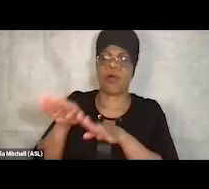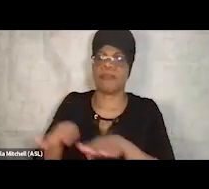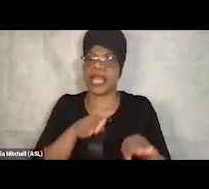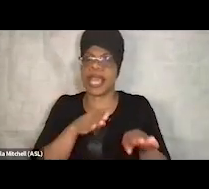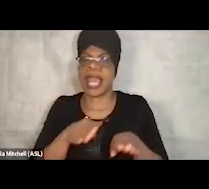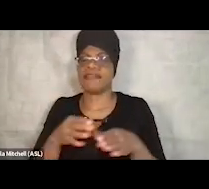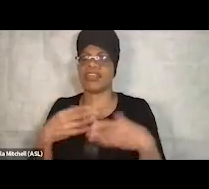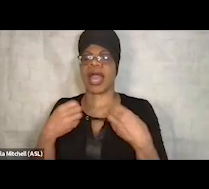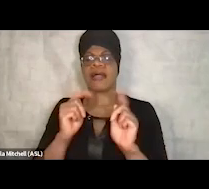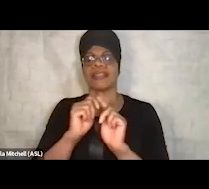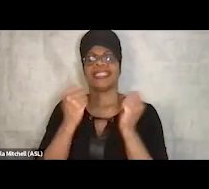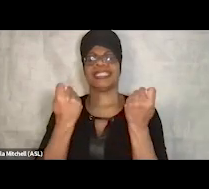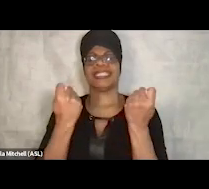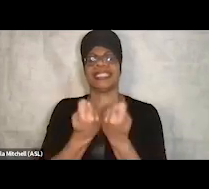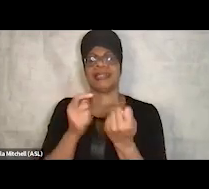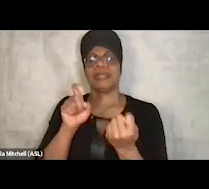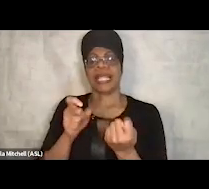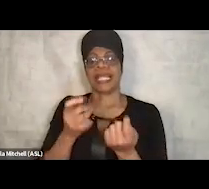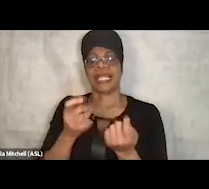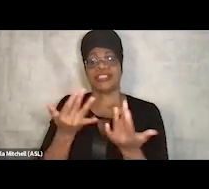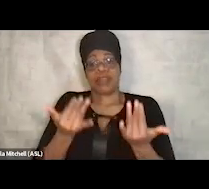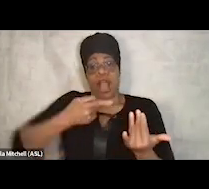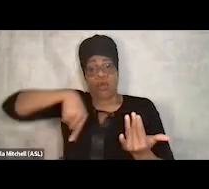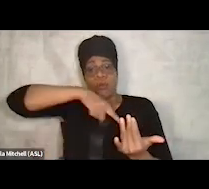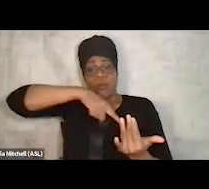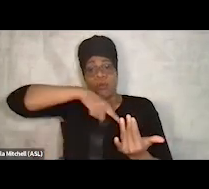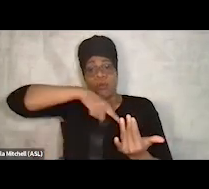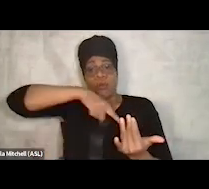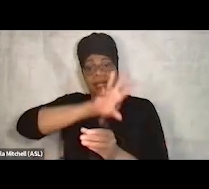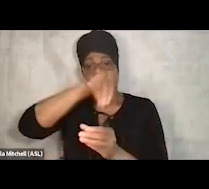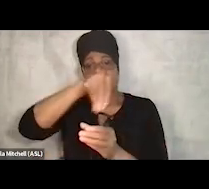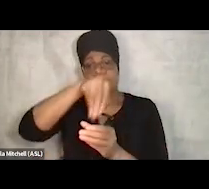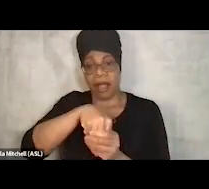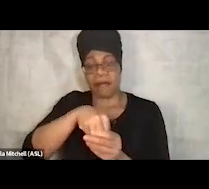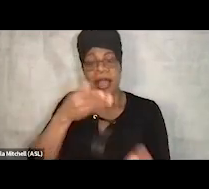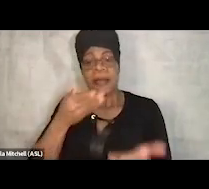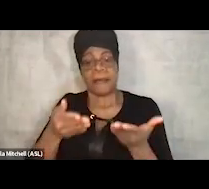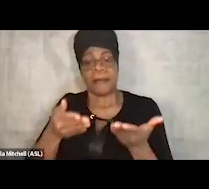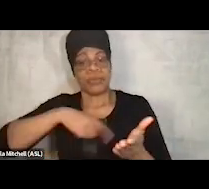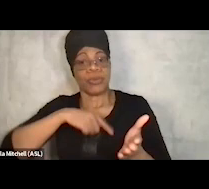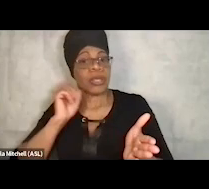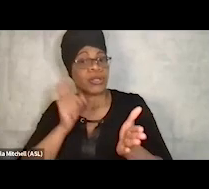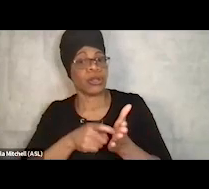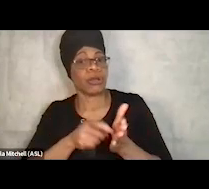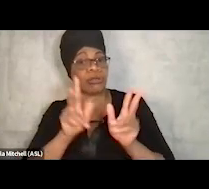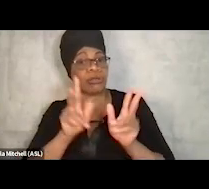and now we can be a part of those. Maybe we're noticing that somebody that was referred to us for housing,